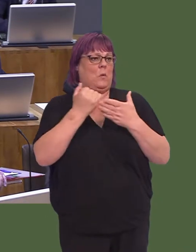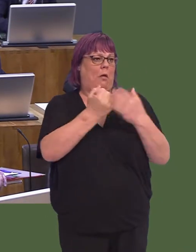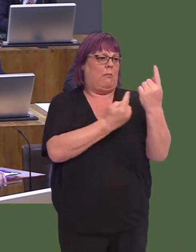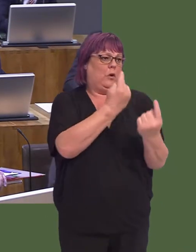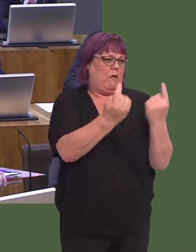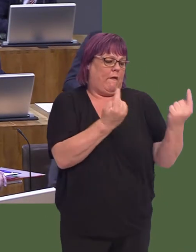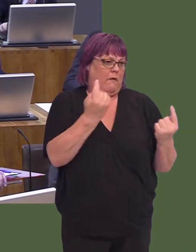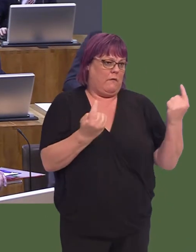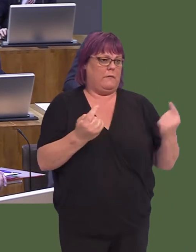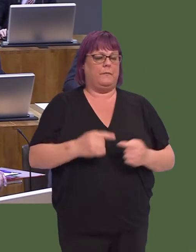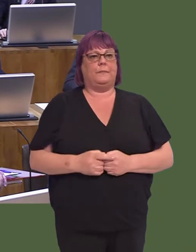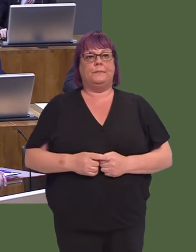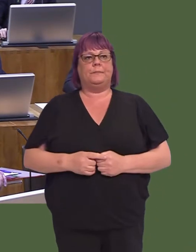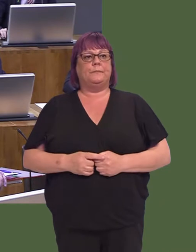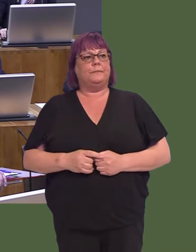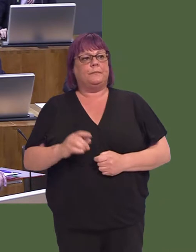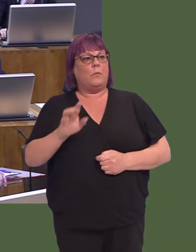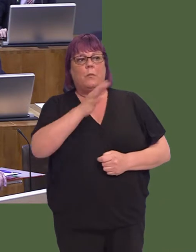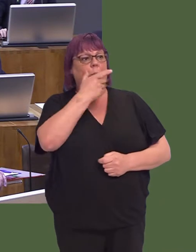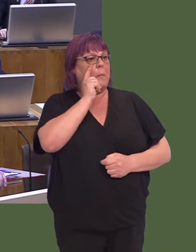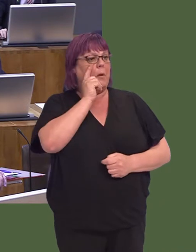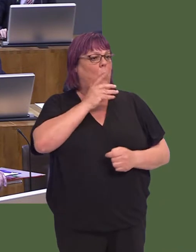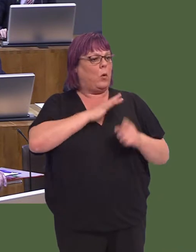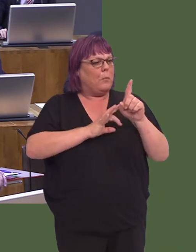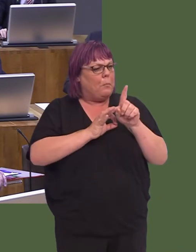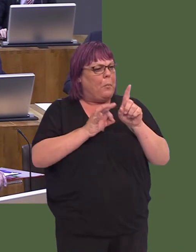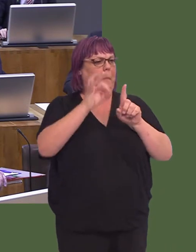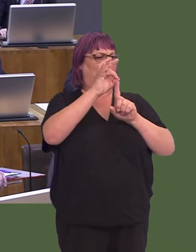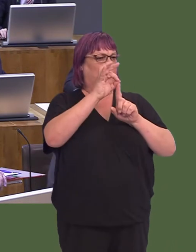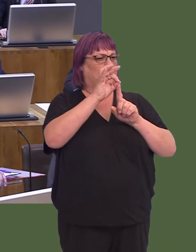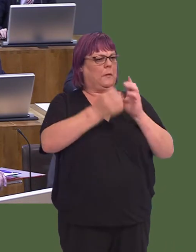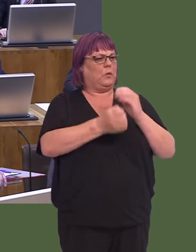of the wider areasósomething that all parties in the Chamber have been keen to promote.